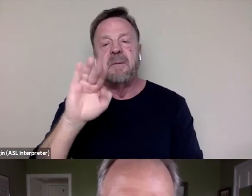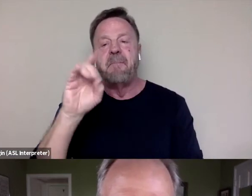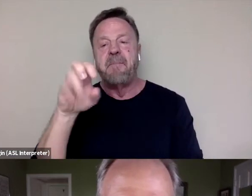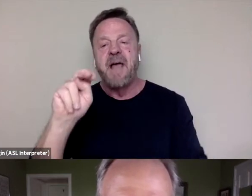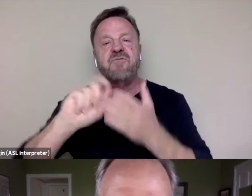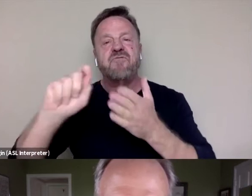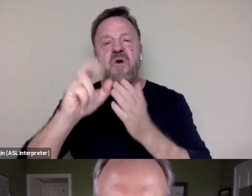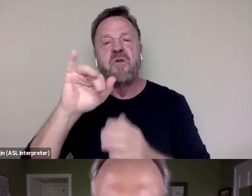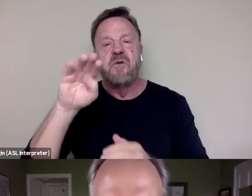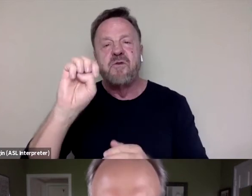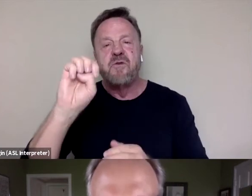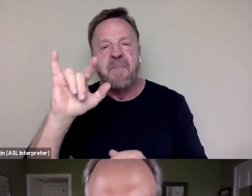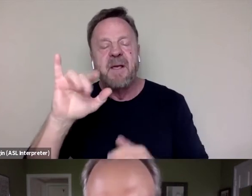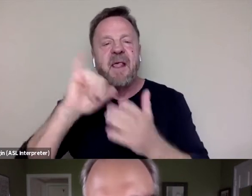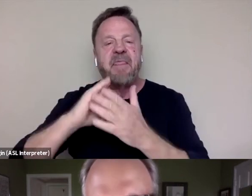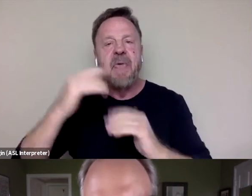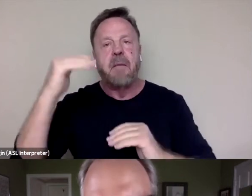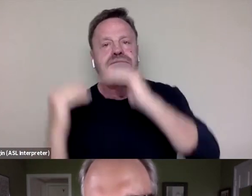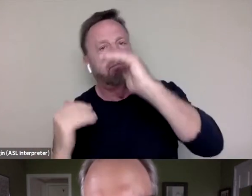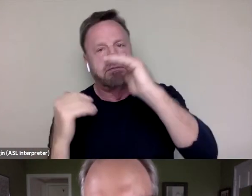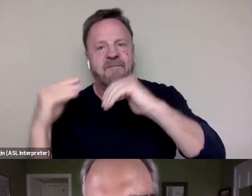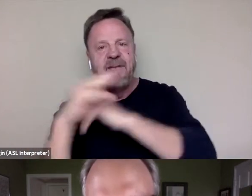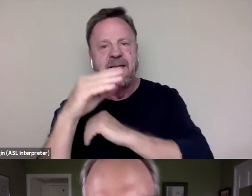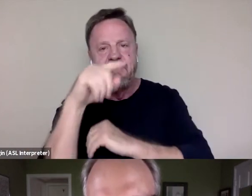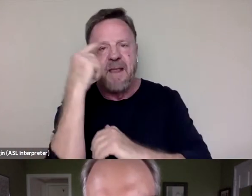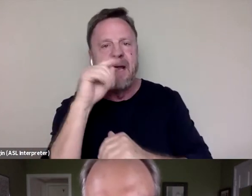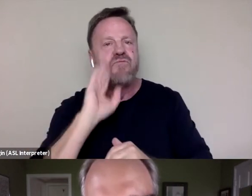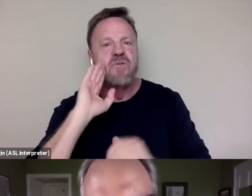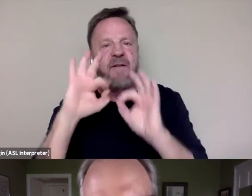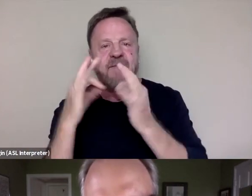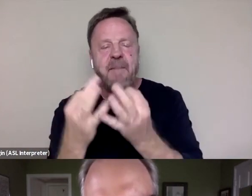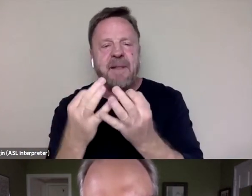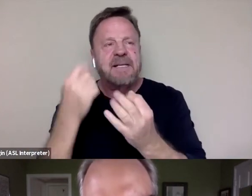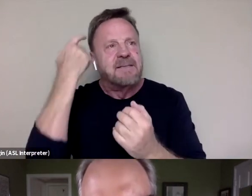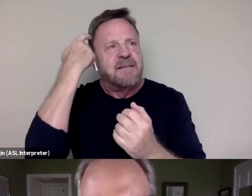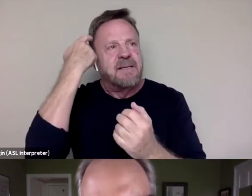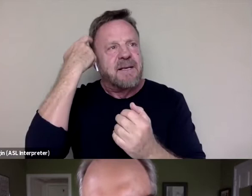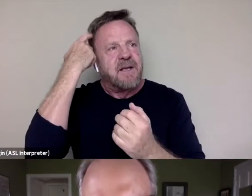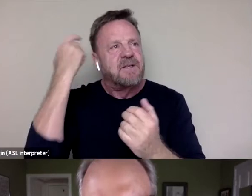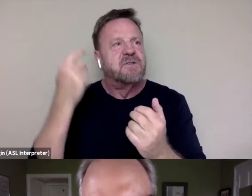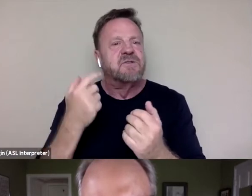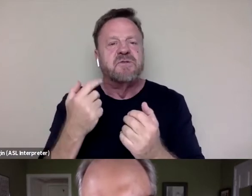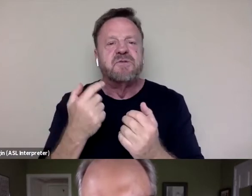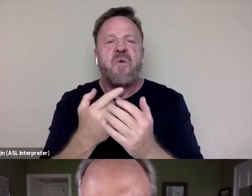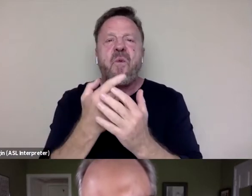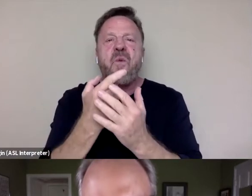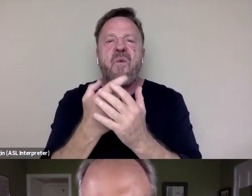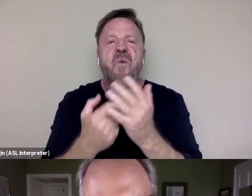that disproportionately affected black and brown family, I mean, like what is our option here?